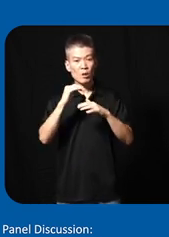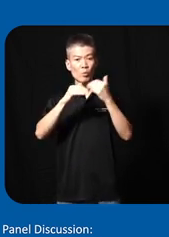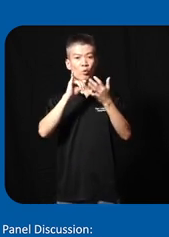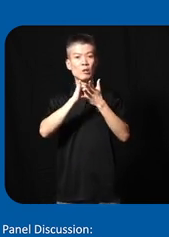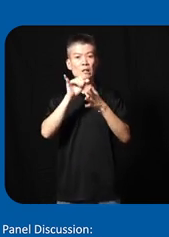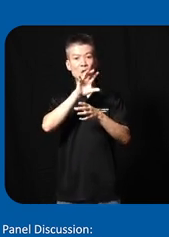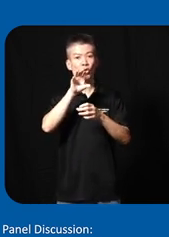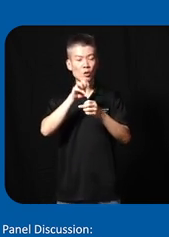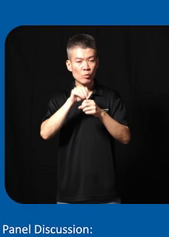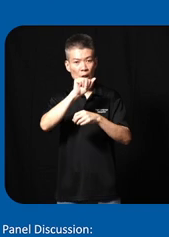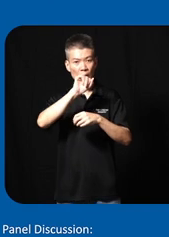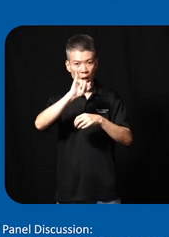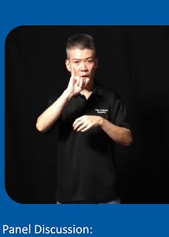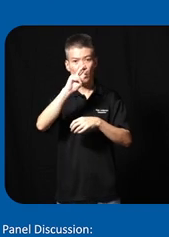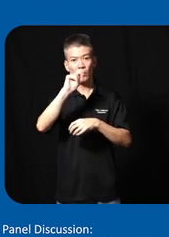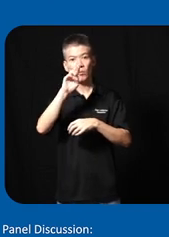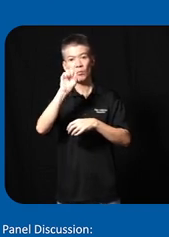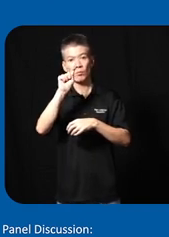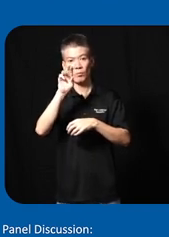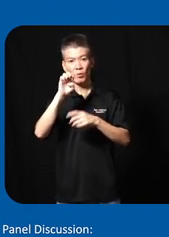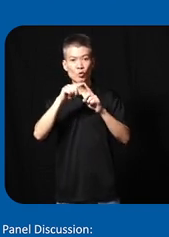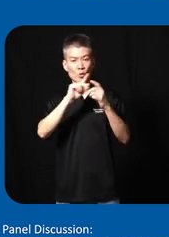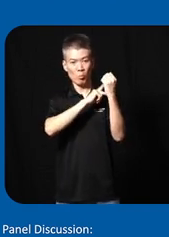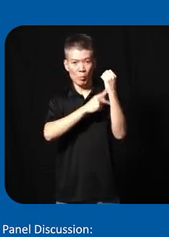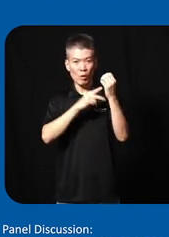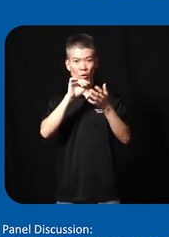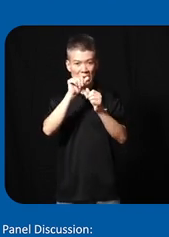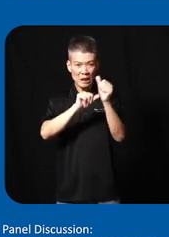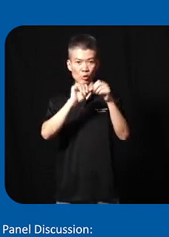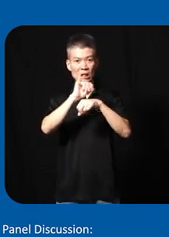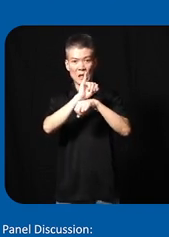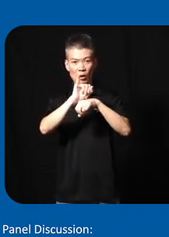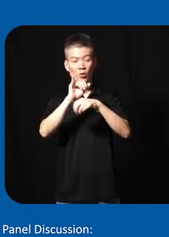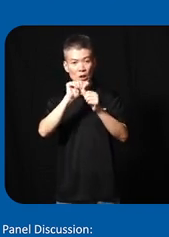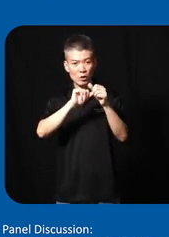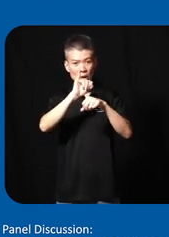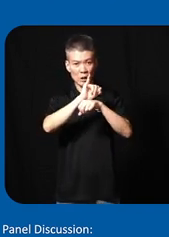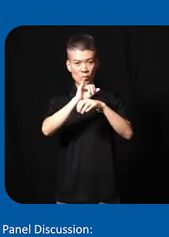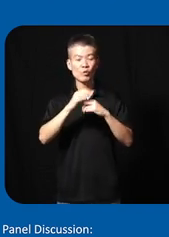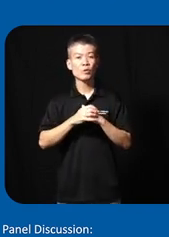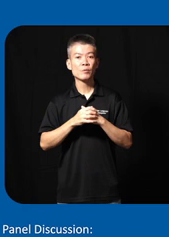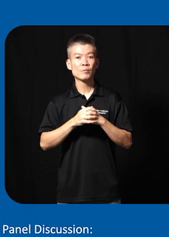an inclusive AI infrastructure to power each industry and indust each for each industry the